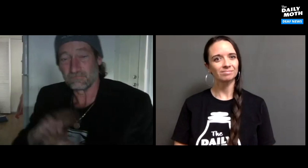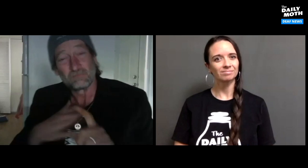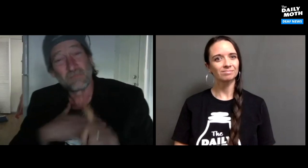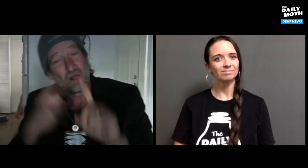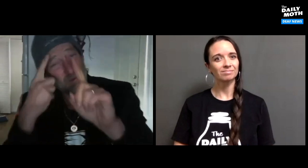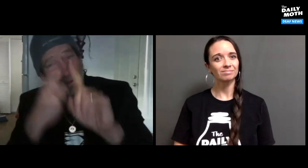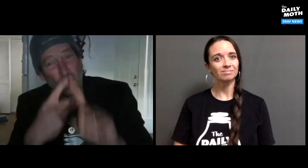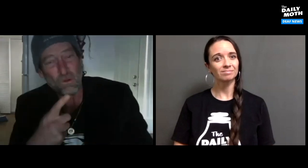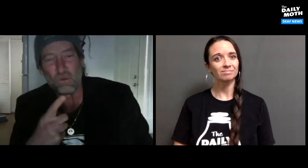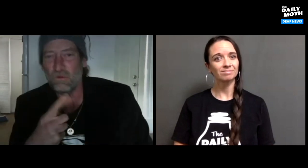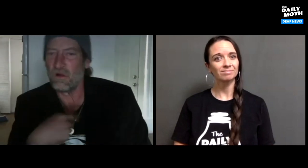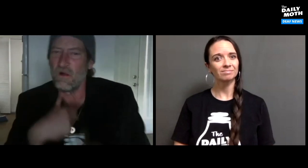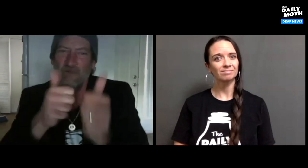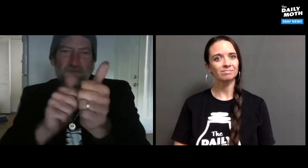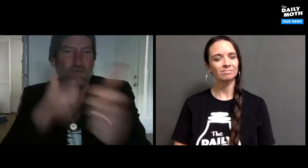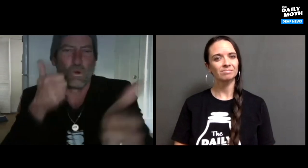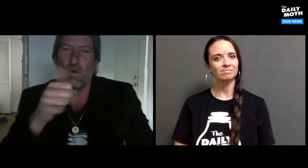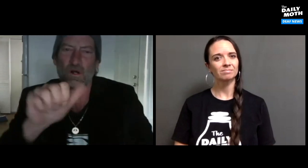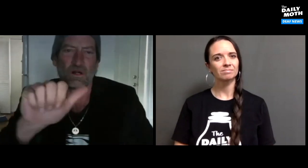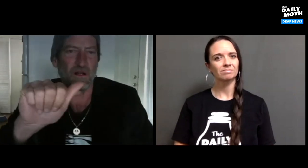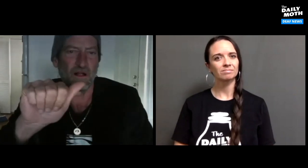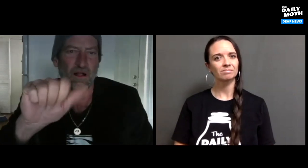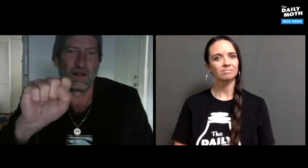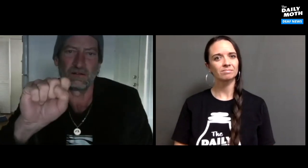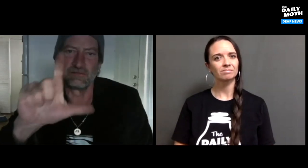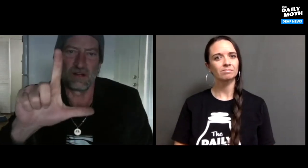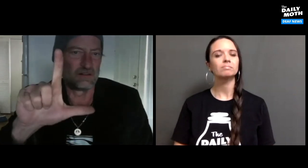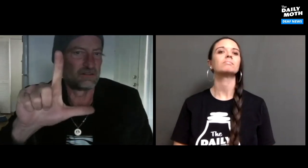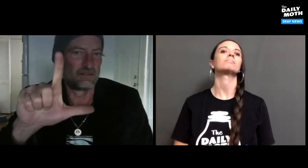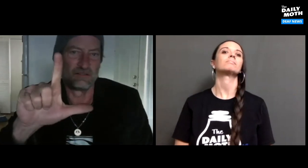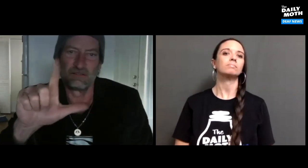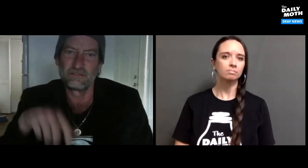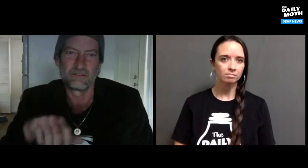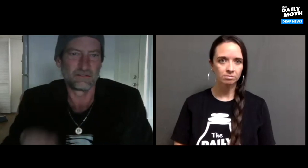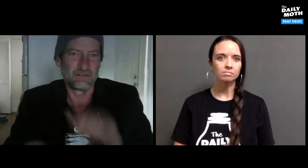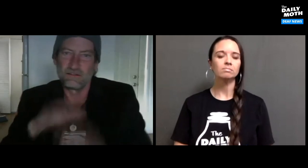Anyway, my goal was to avoid ASL.